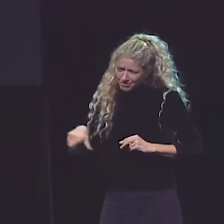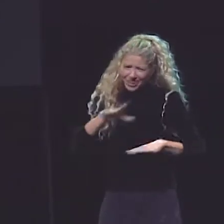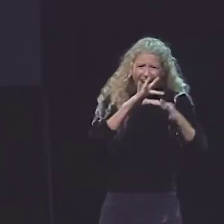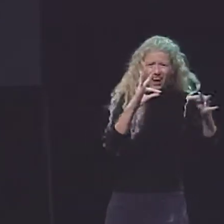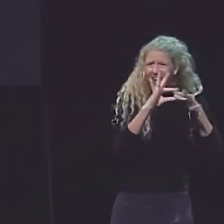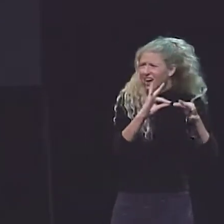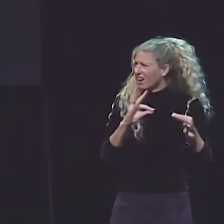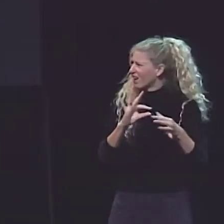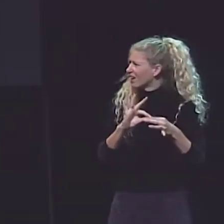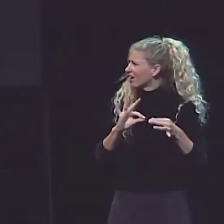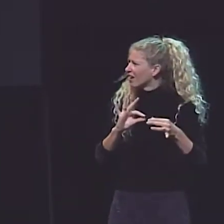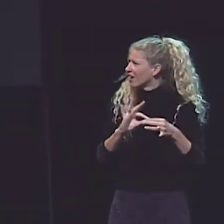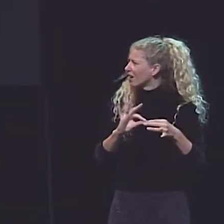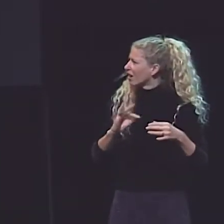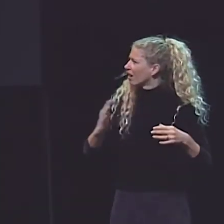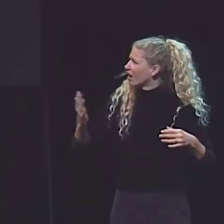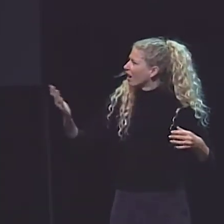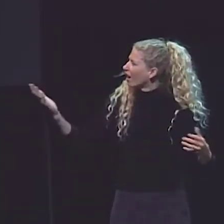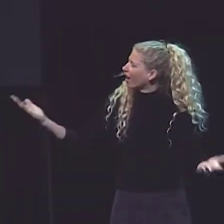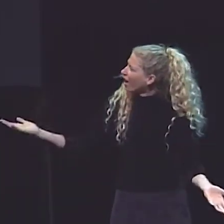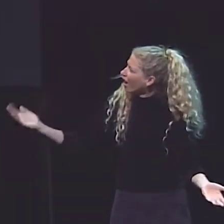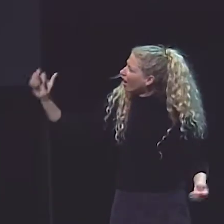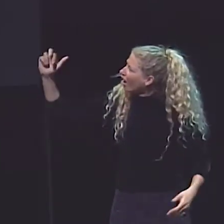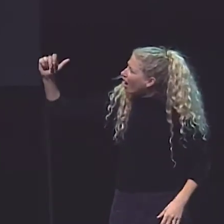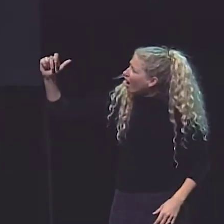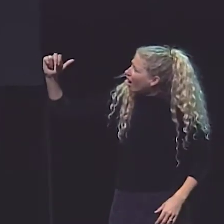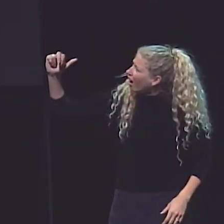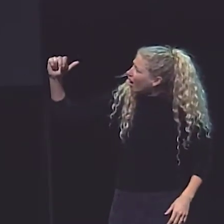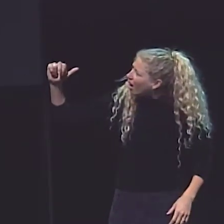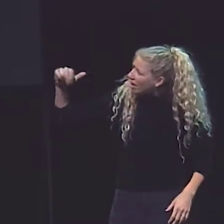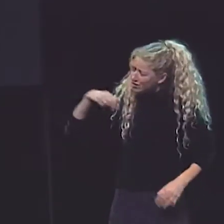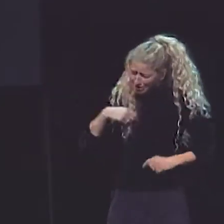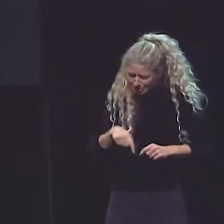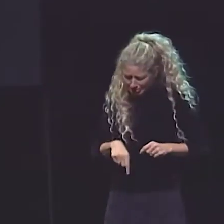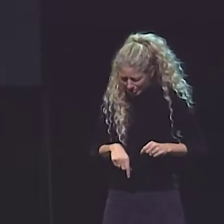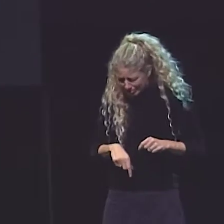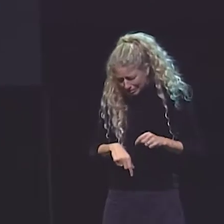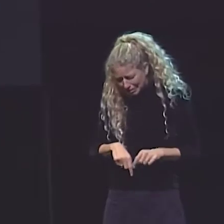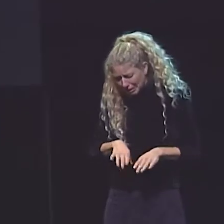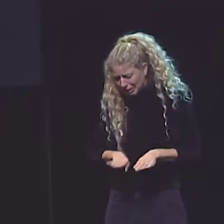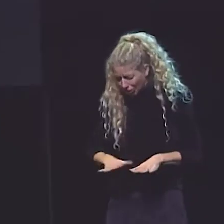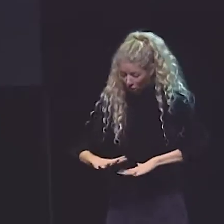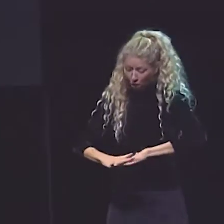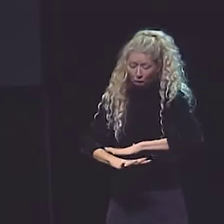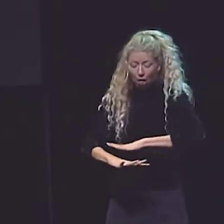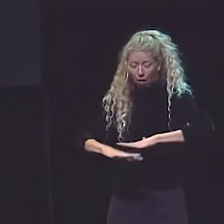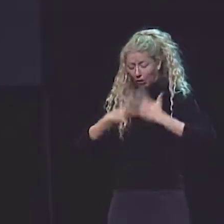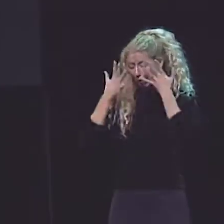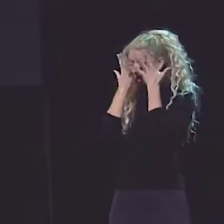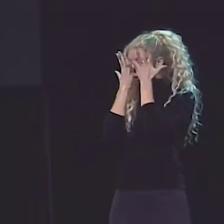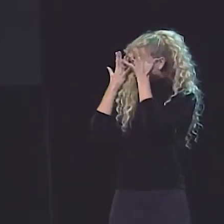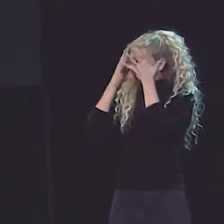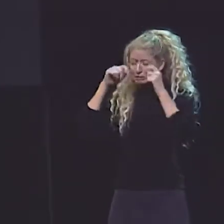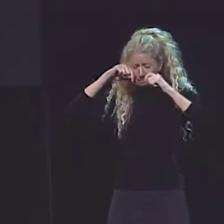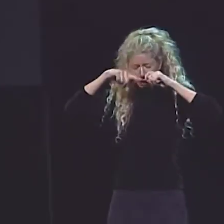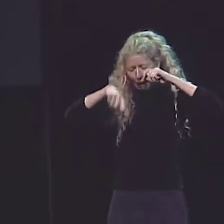I WENT DOWN THE STEPS. ALL CONVERSATION STOPPED. EVERYBODY WATCHED ME COME DOWN SHAMEFACEDLY.